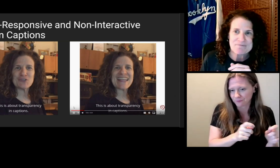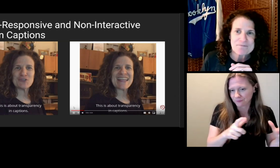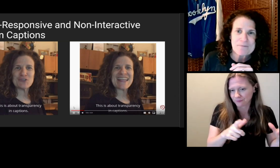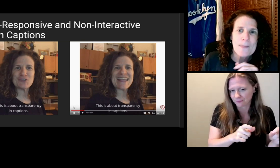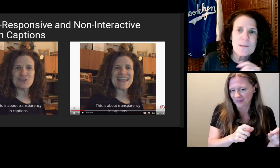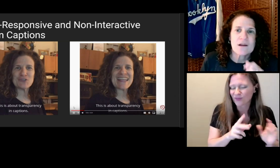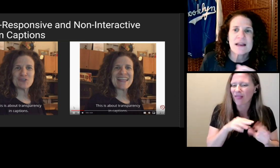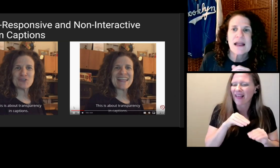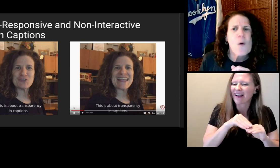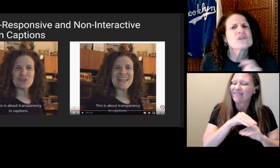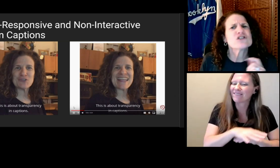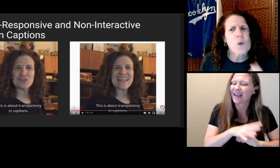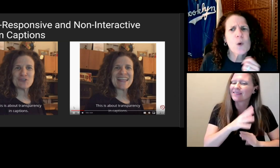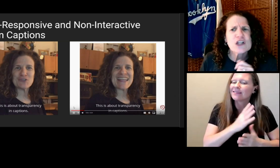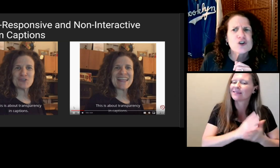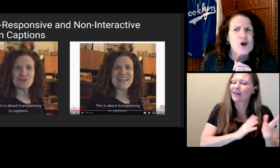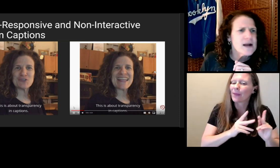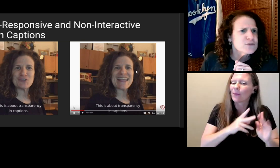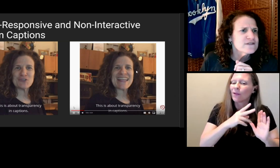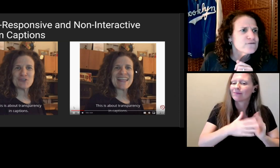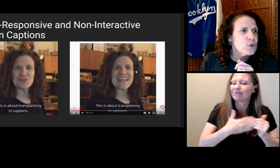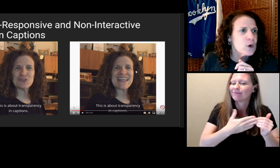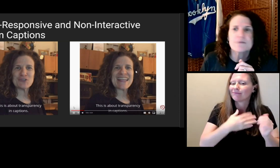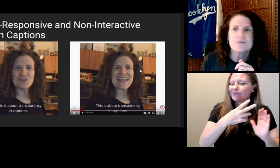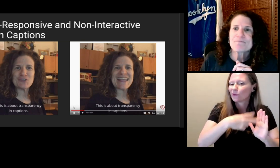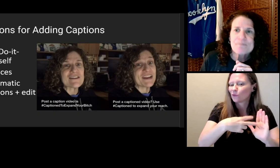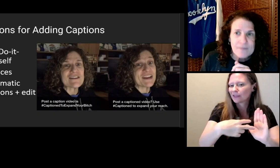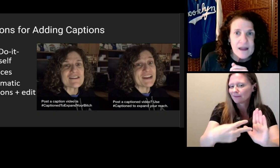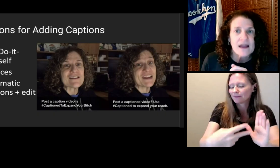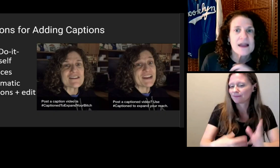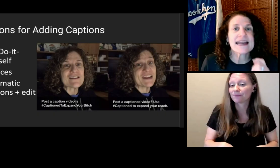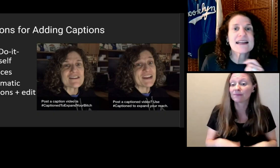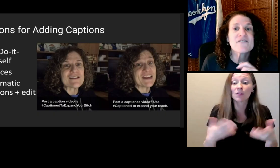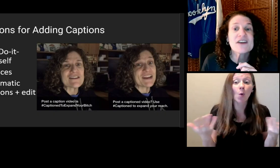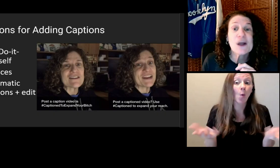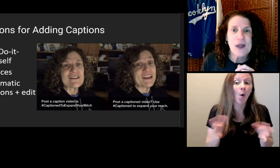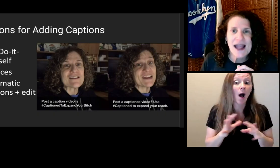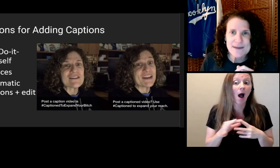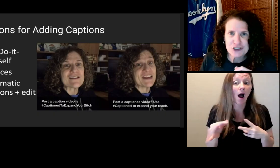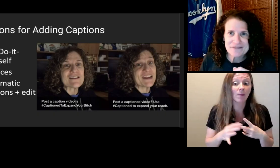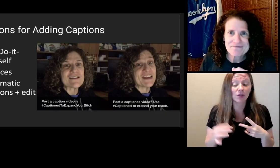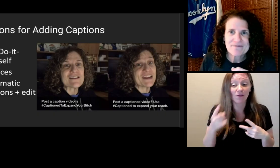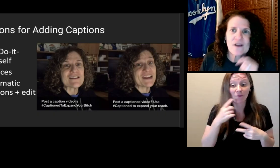So what are your options for getting a video captioned?